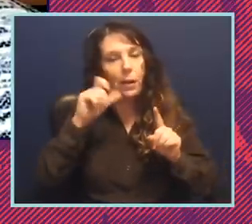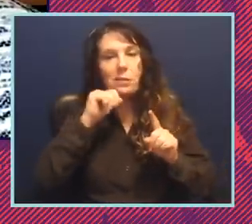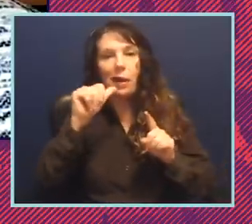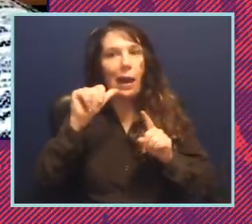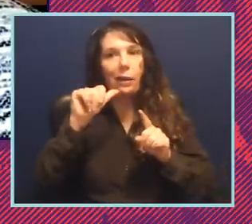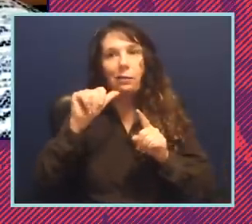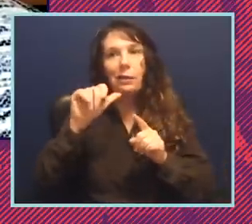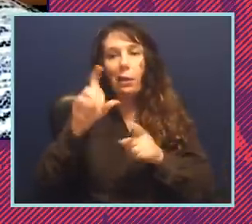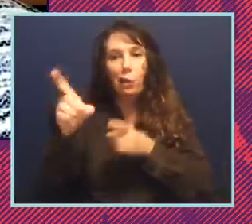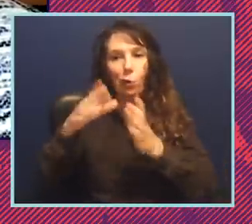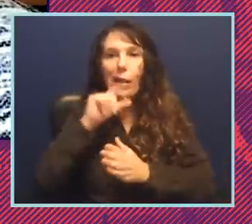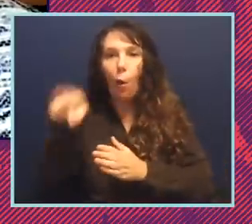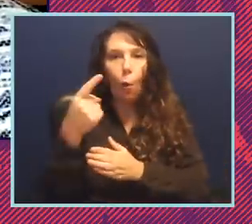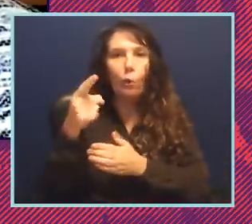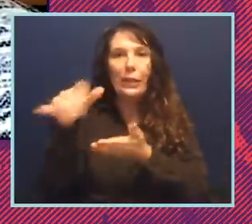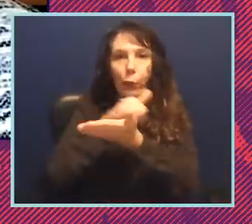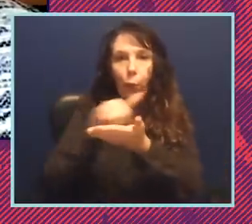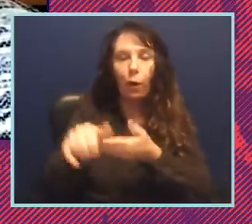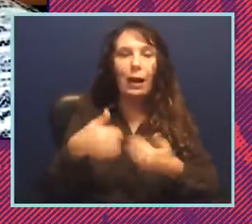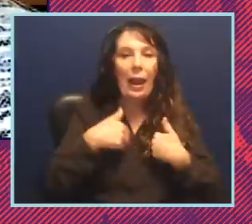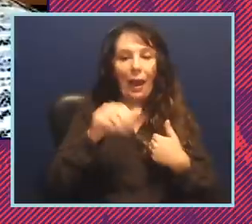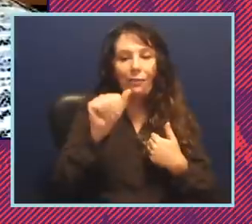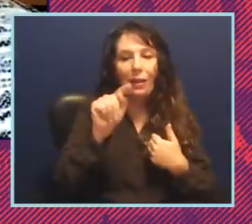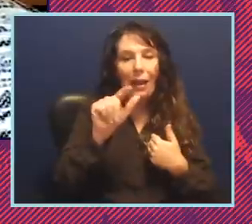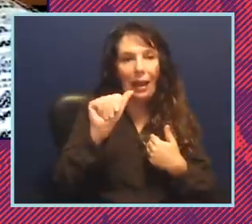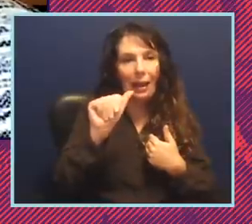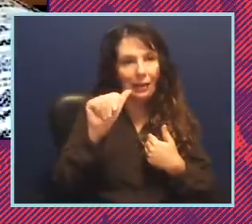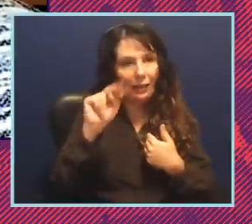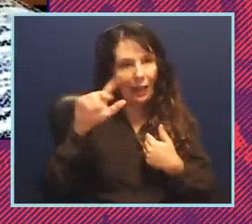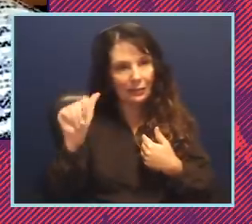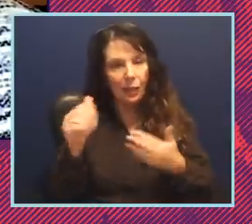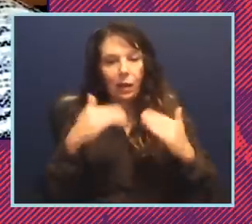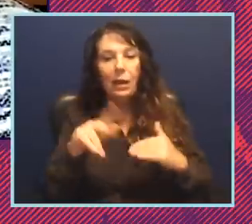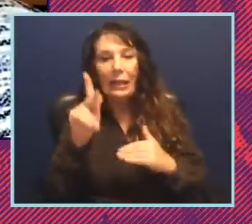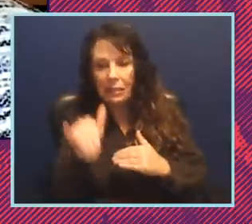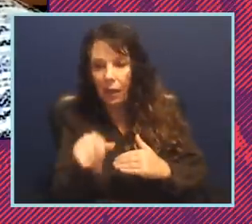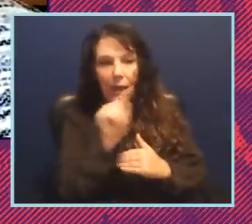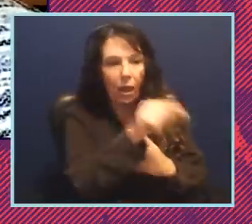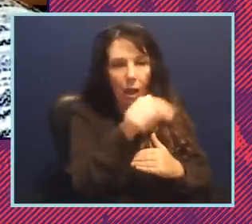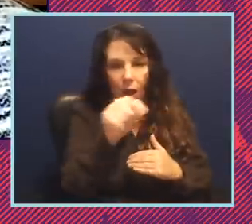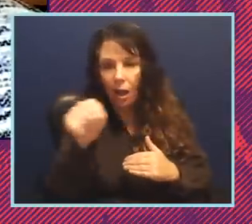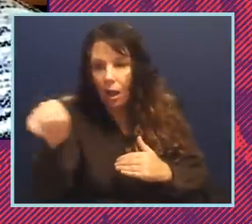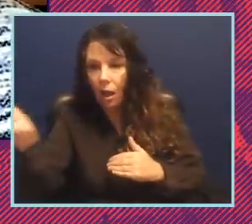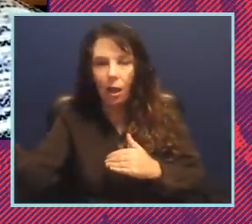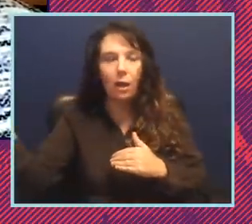the aclu director is in atlanta and it's an and and she's in kentucky and she's in louisiana